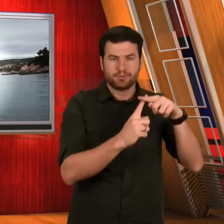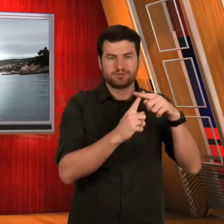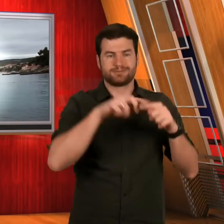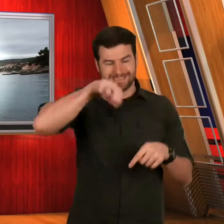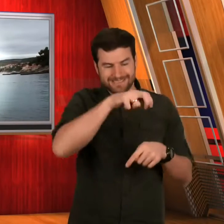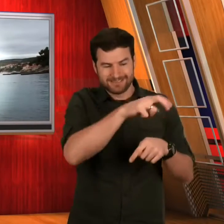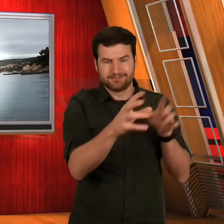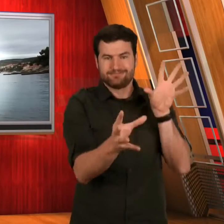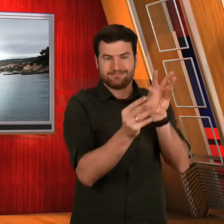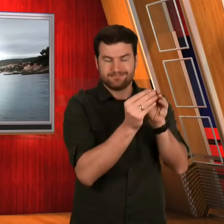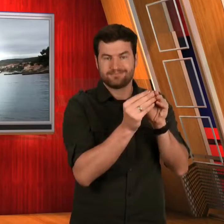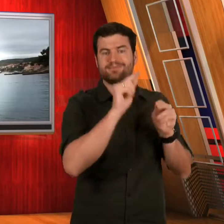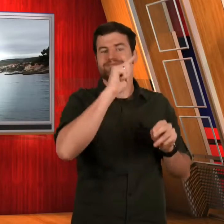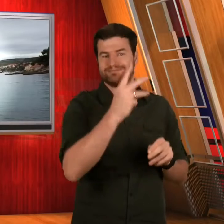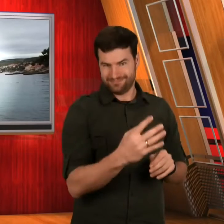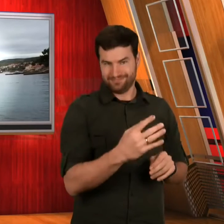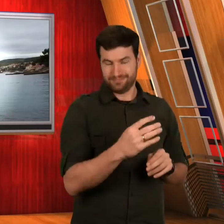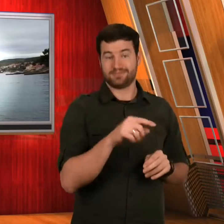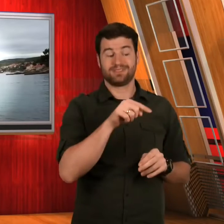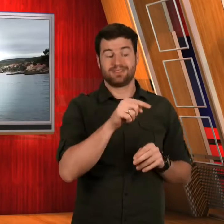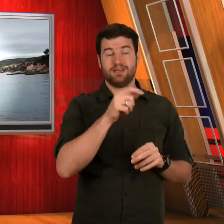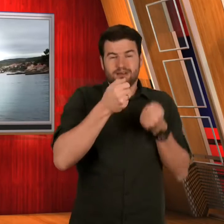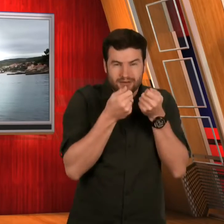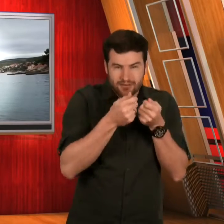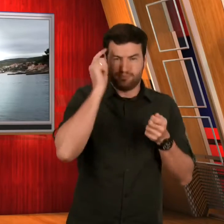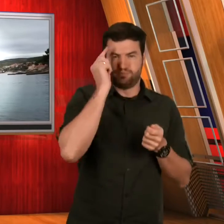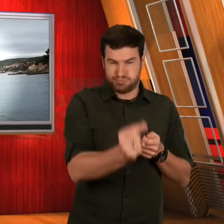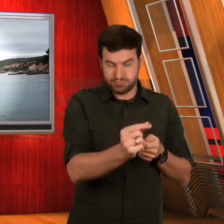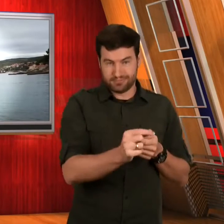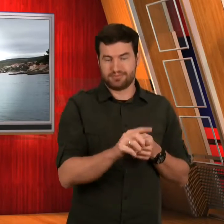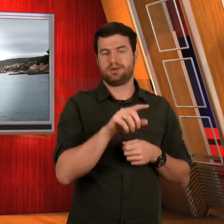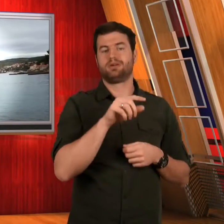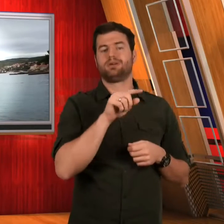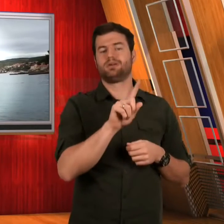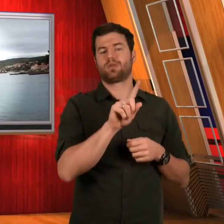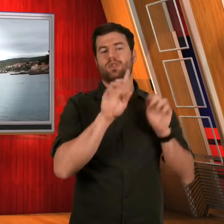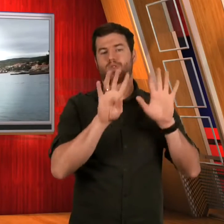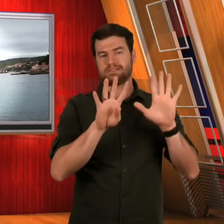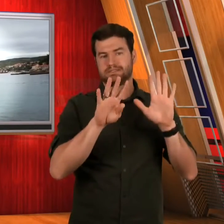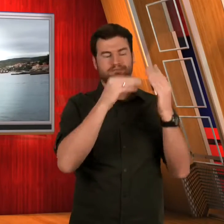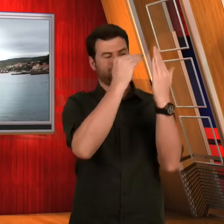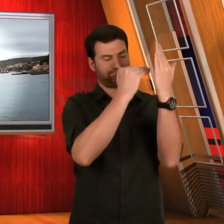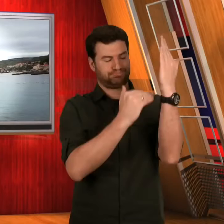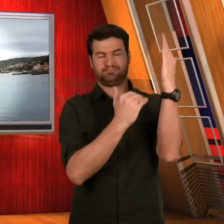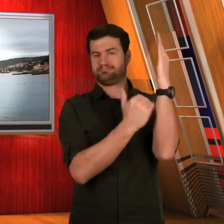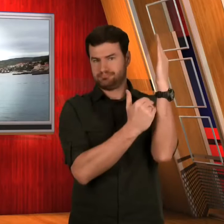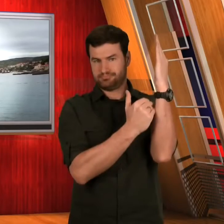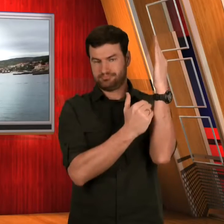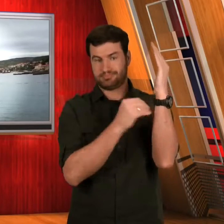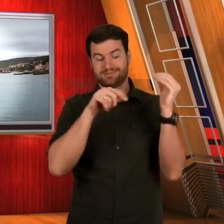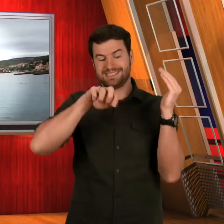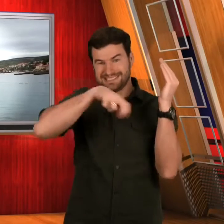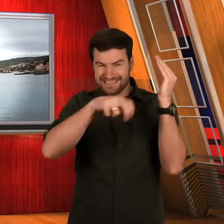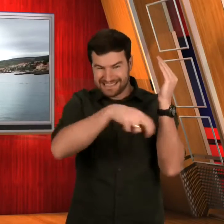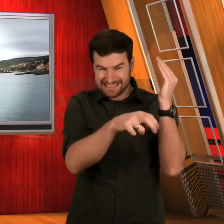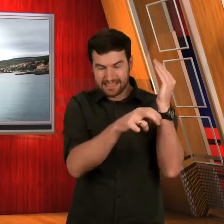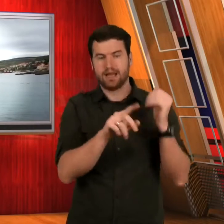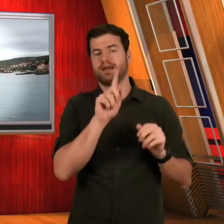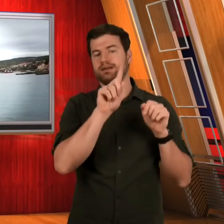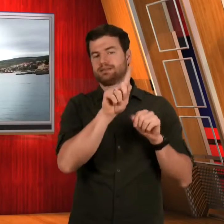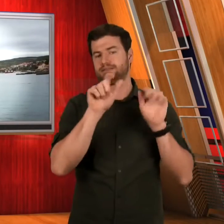Super Combined Downhill -- 19th place,